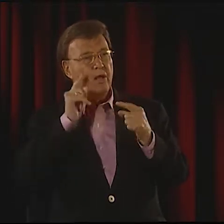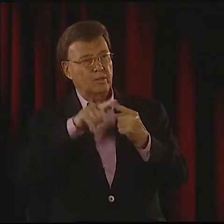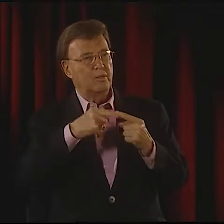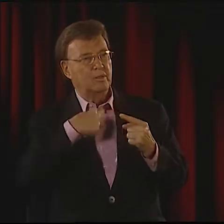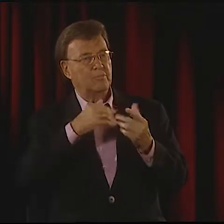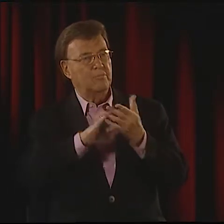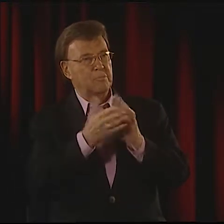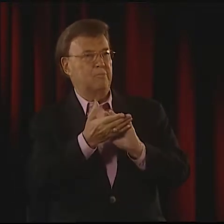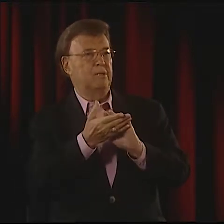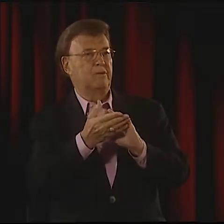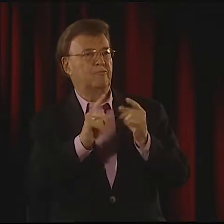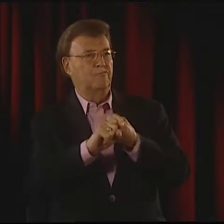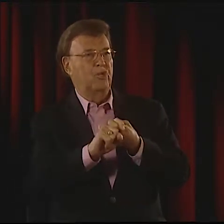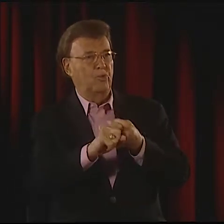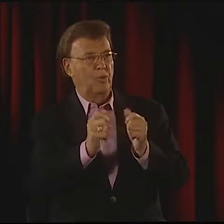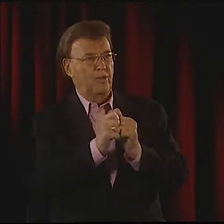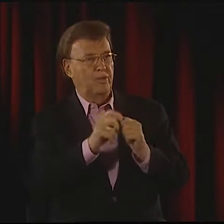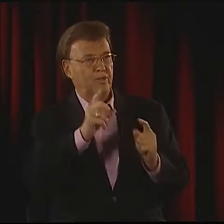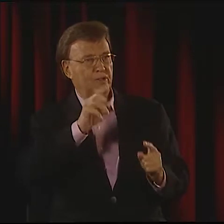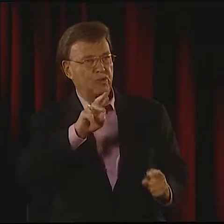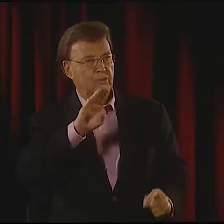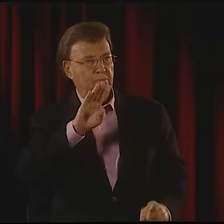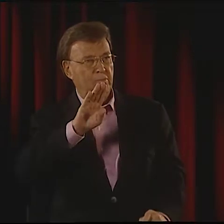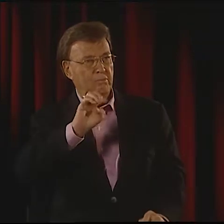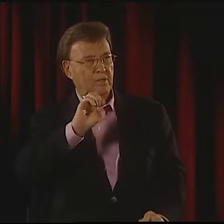THAT MAKES SENSE TO ME," BUT IT WAS NOT UNTIL I BECAME FRIENDS